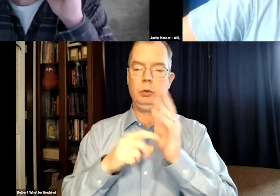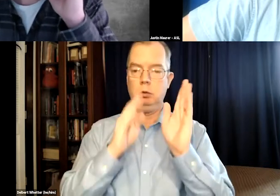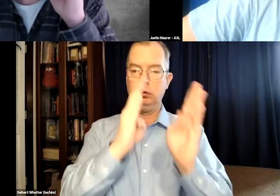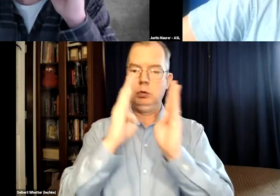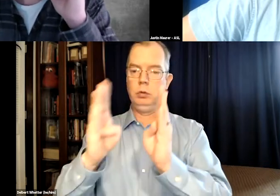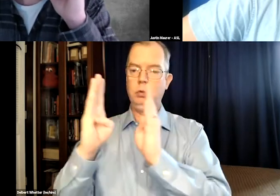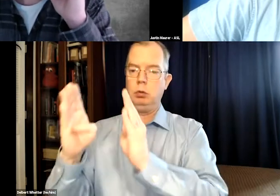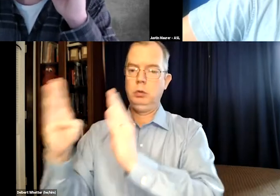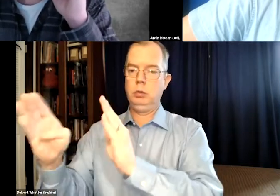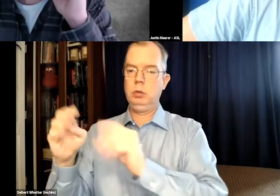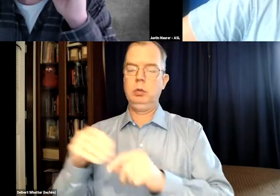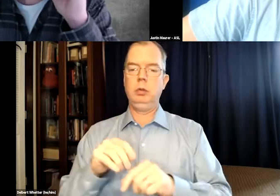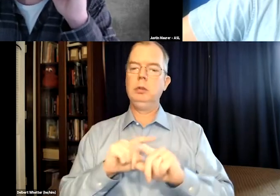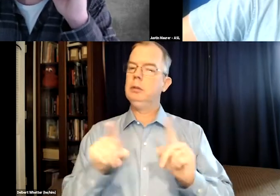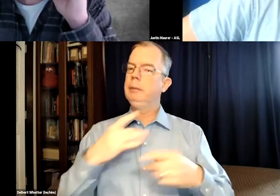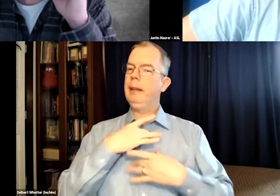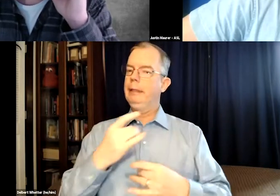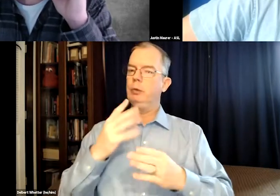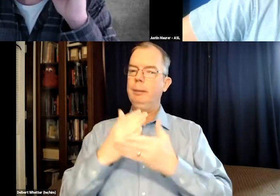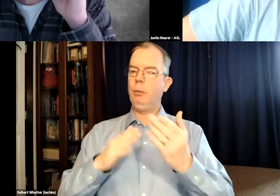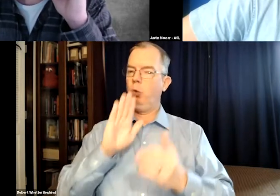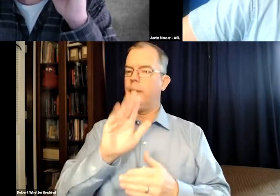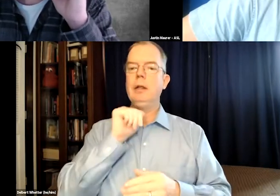would use AI voice recognition for their first pass.